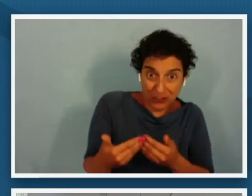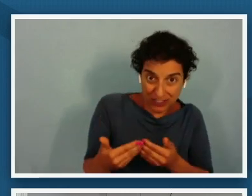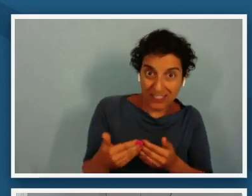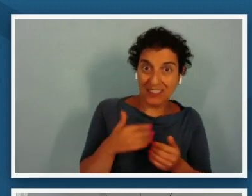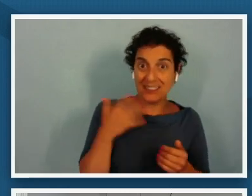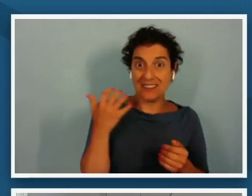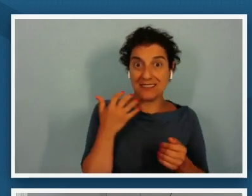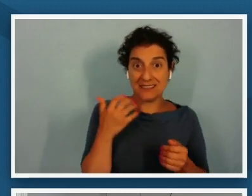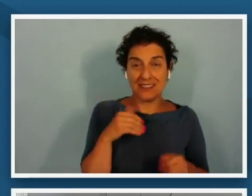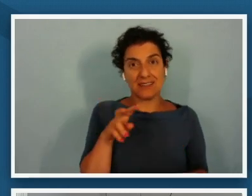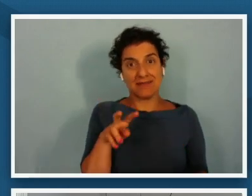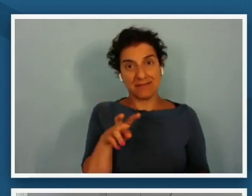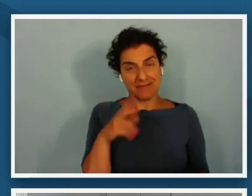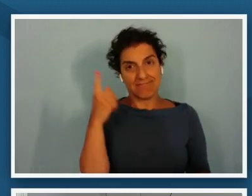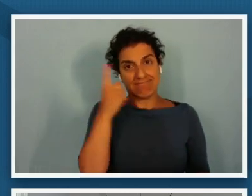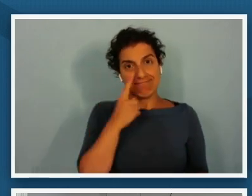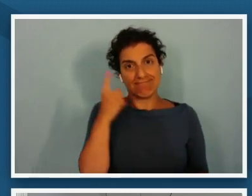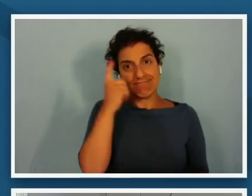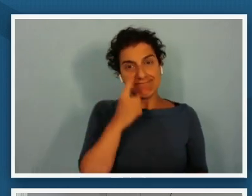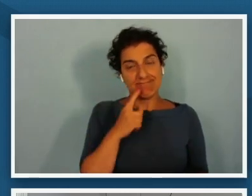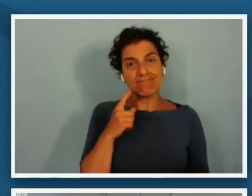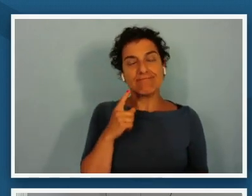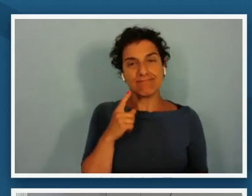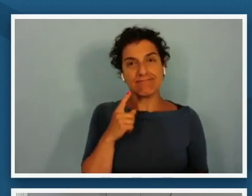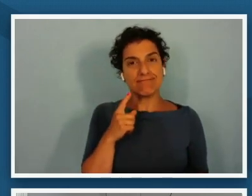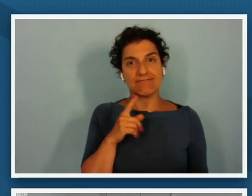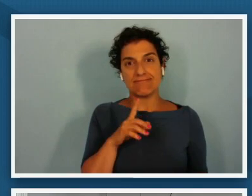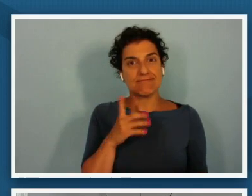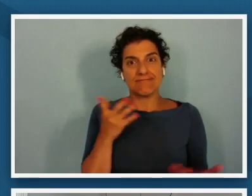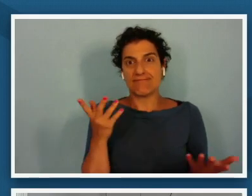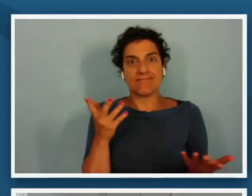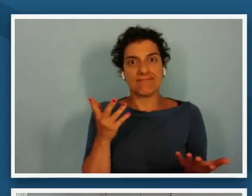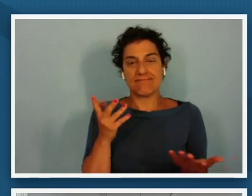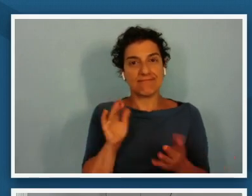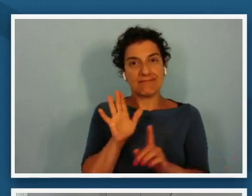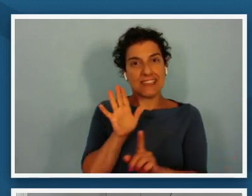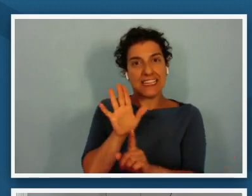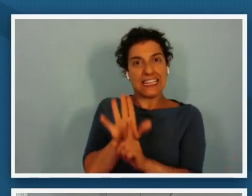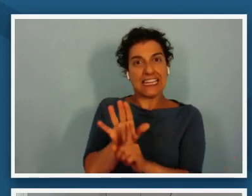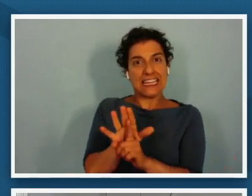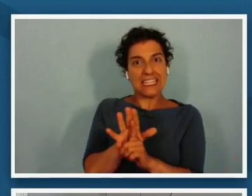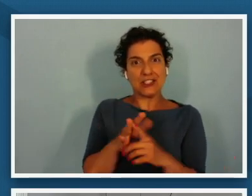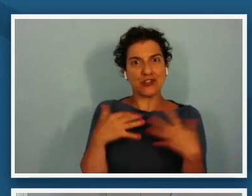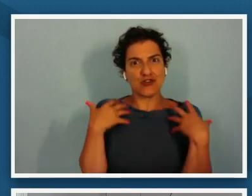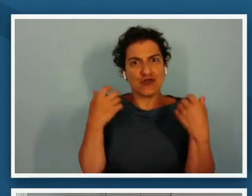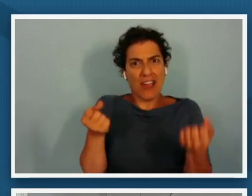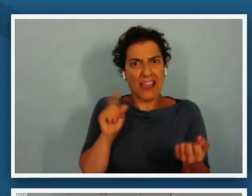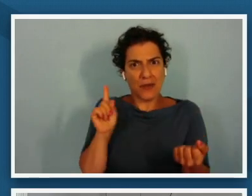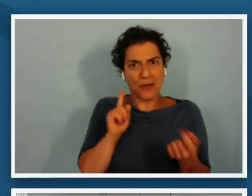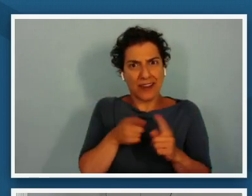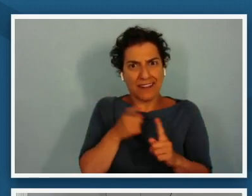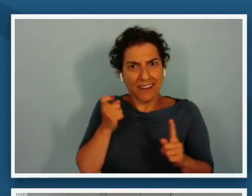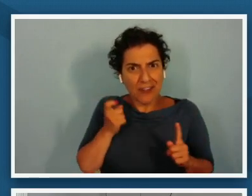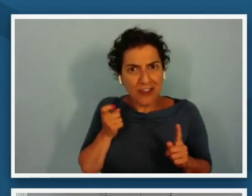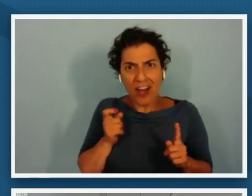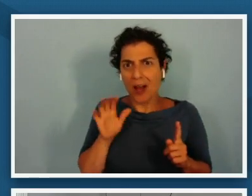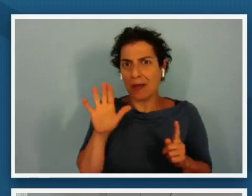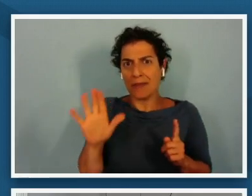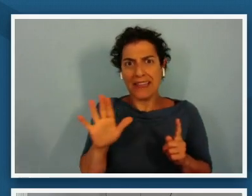makes me wonder like where where was his well of strength